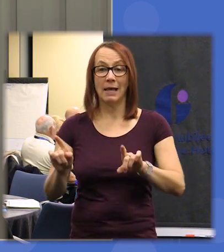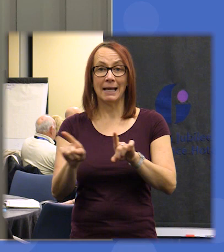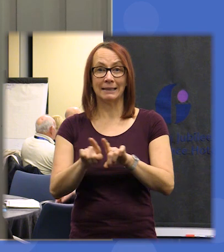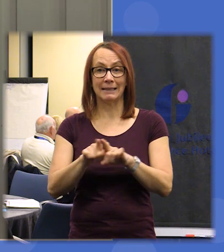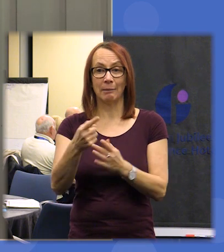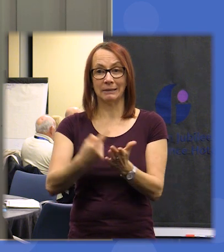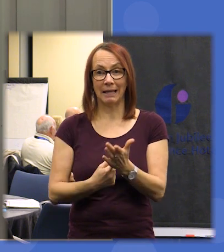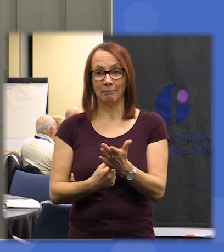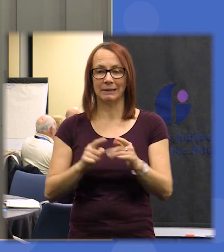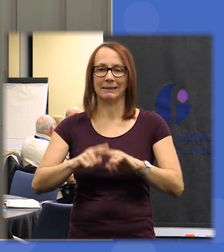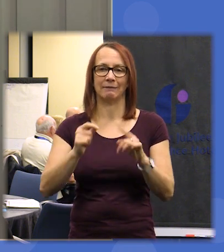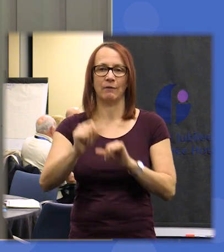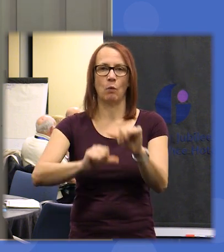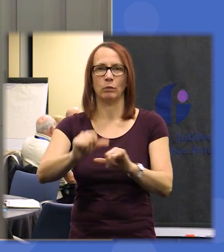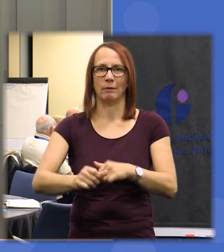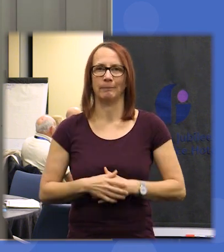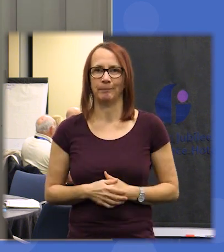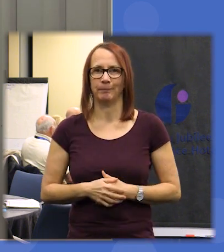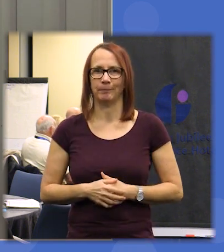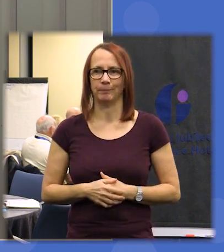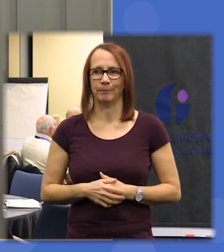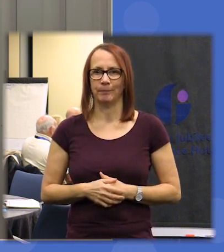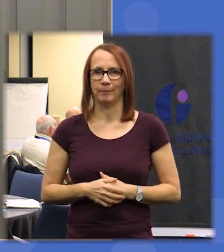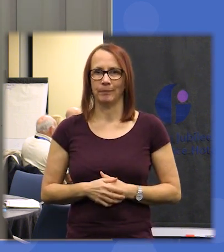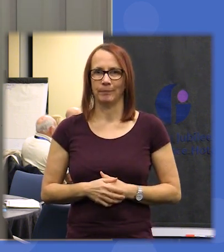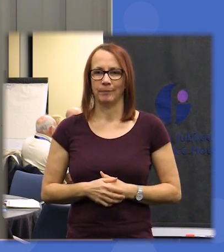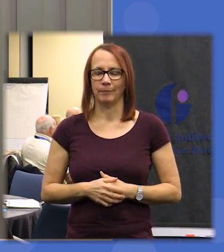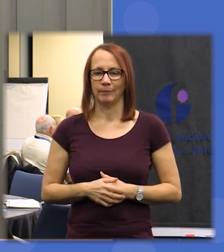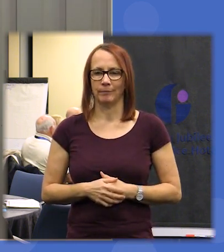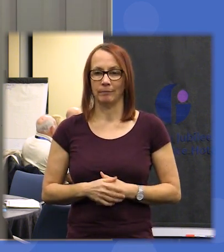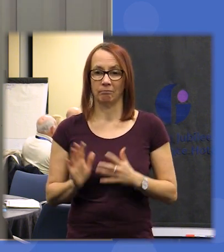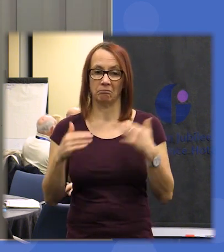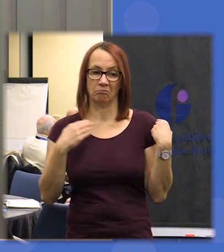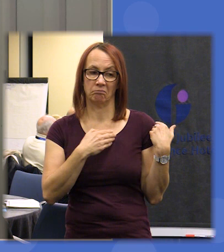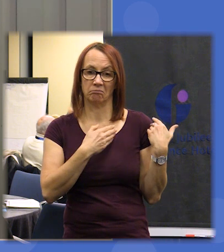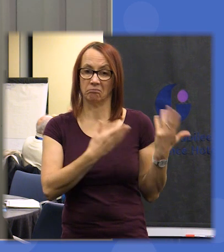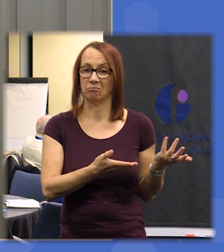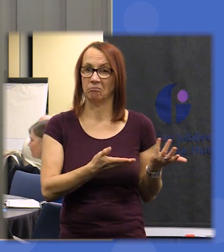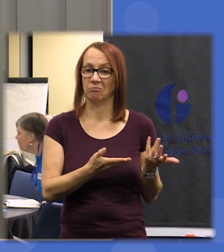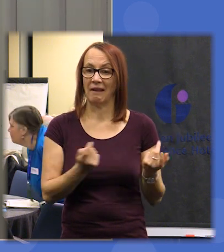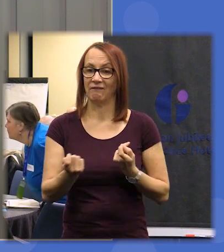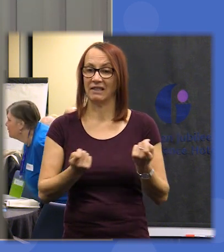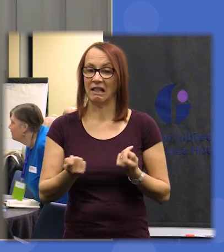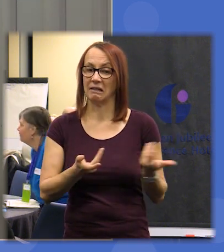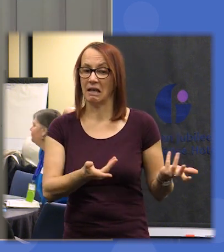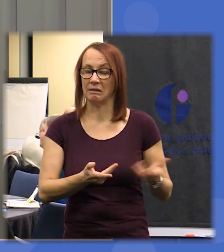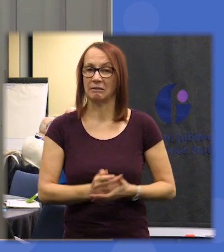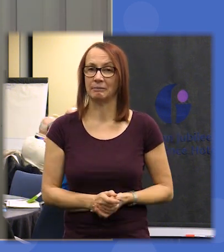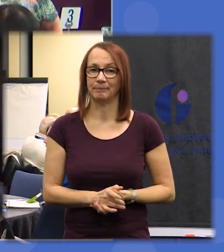order so we're going to get stuck right in really and I'm gonna hand over to your table facilitators and you're gonna see what you came up with yesterday back